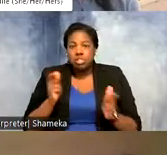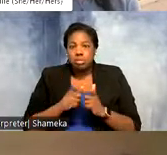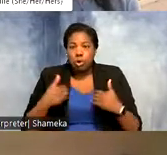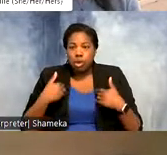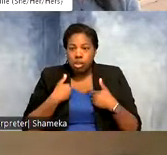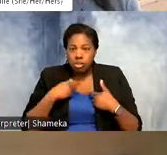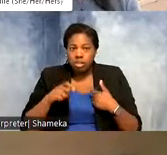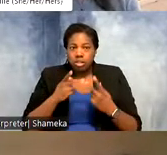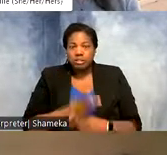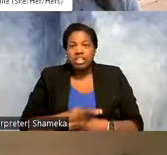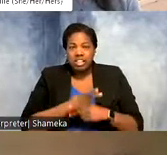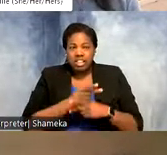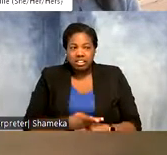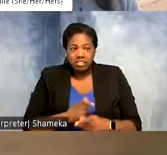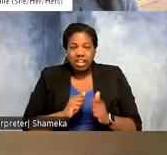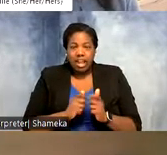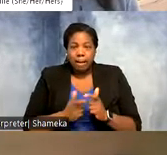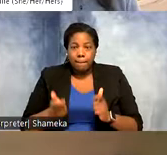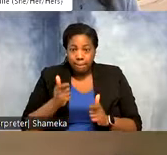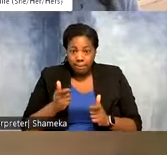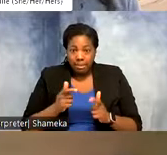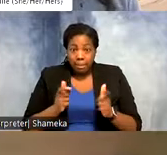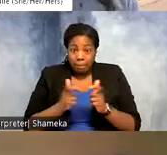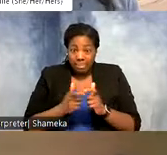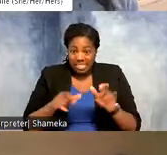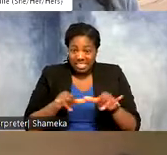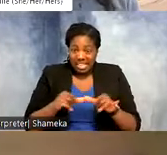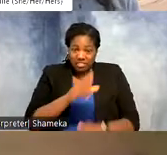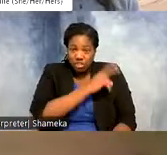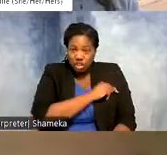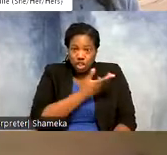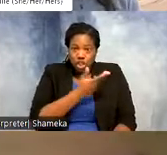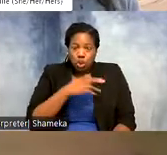be careful how big of a tracker you put on a bird because you don't want it to weigh the bird down,